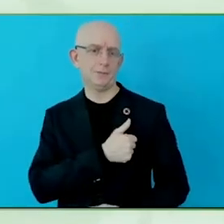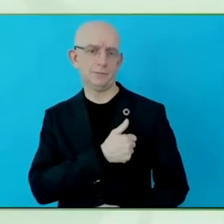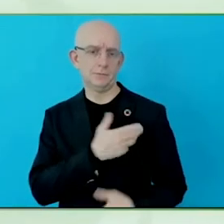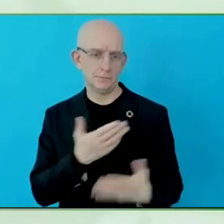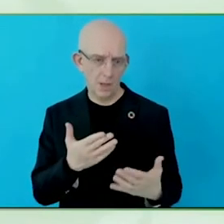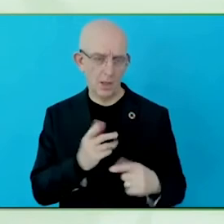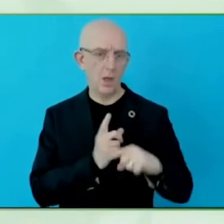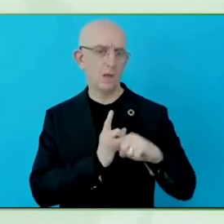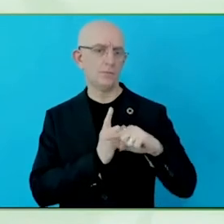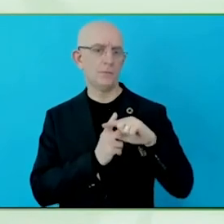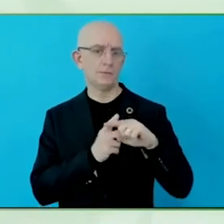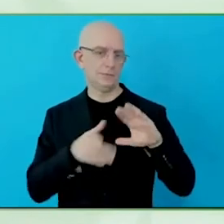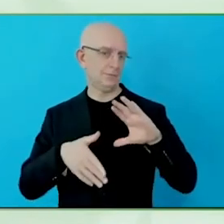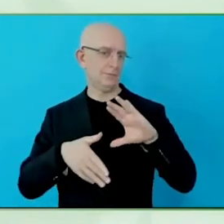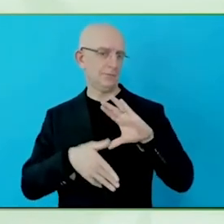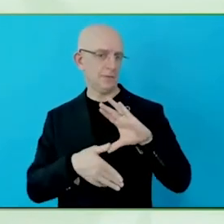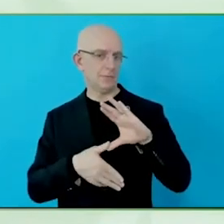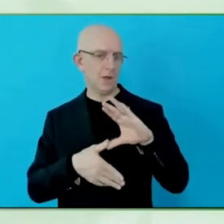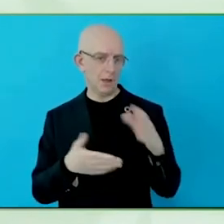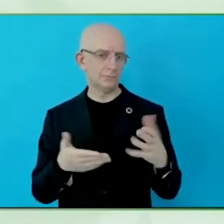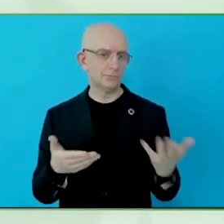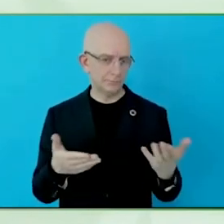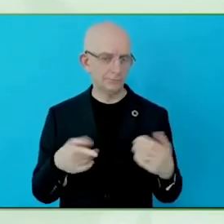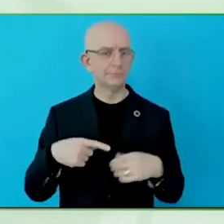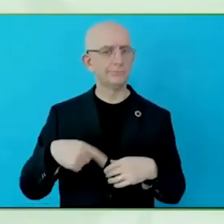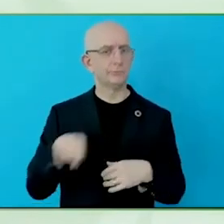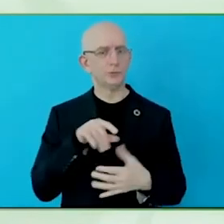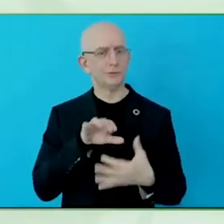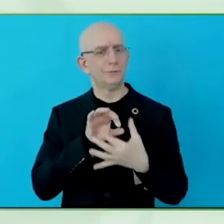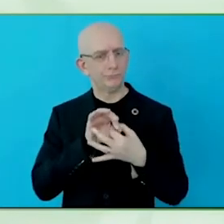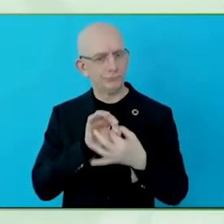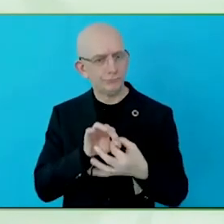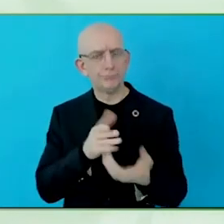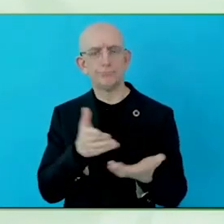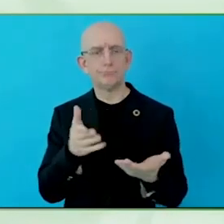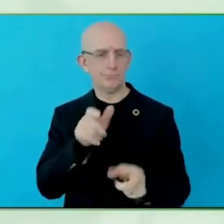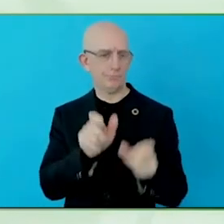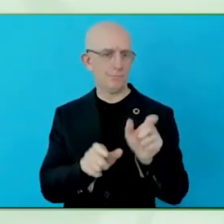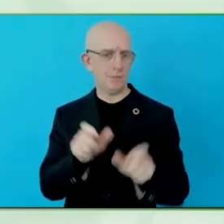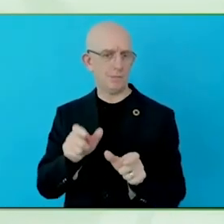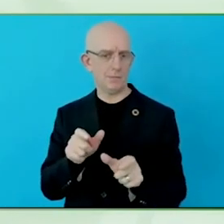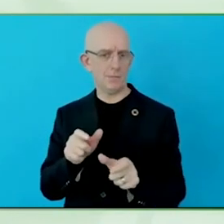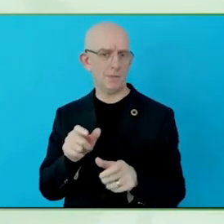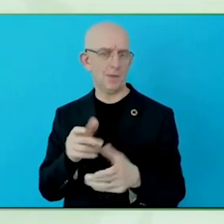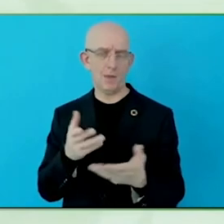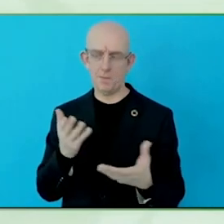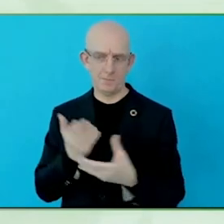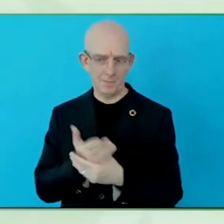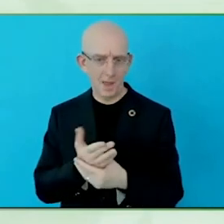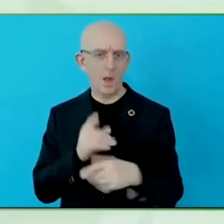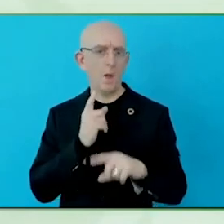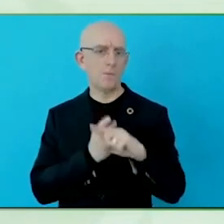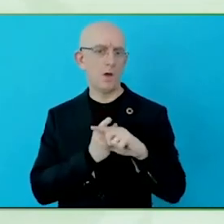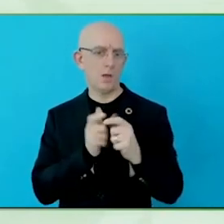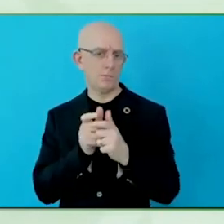We are based in Amsterdam, and we offer retail banking, wholesale